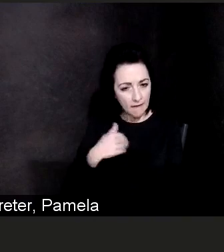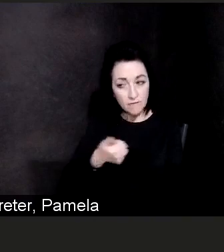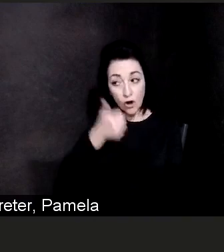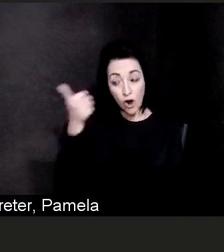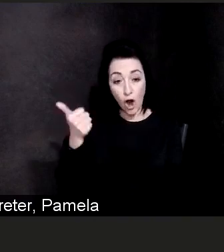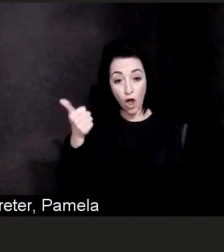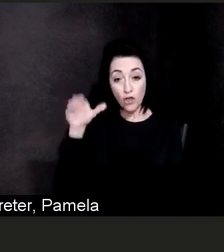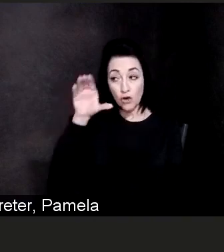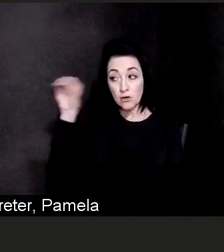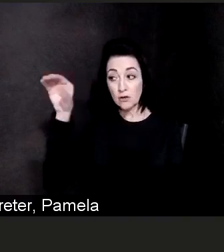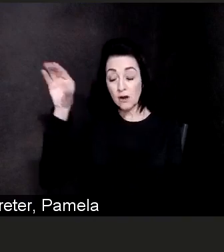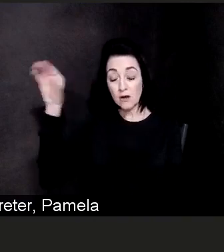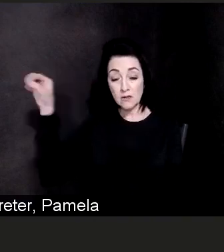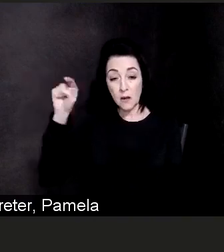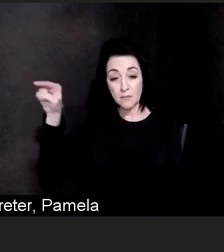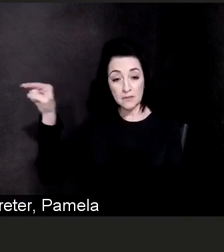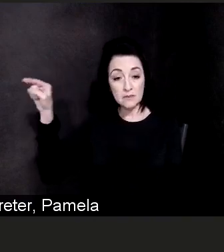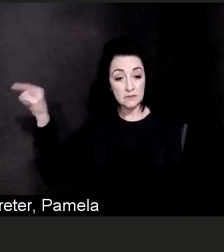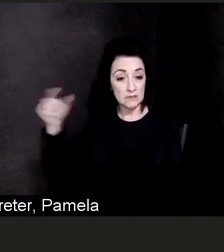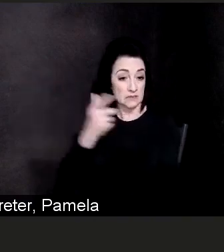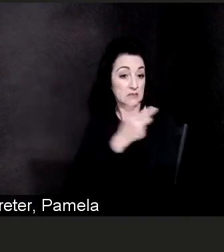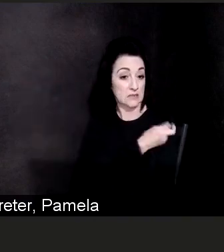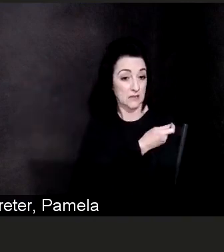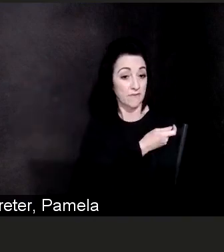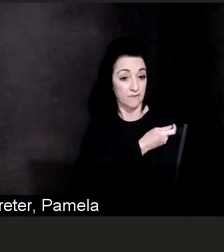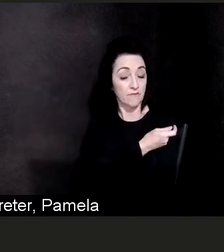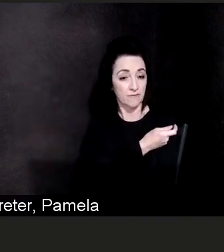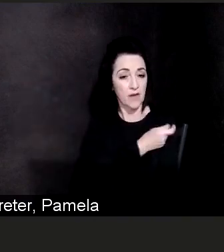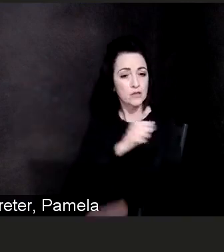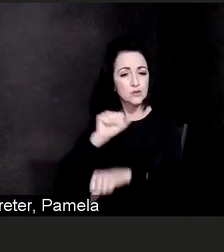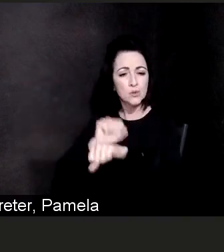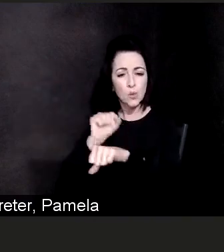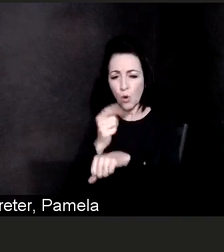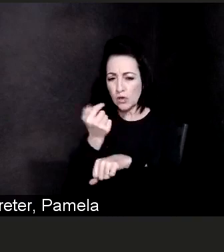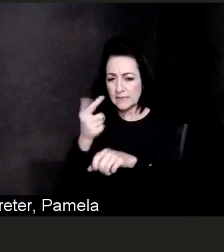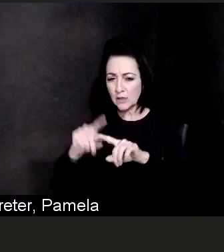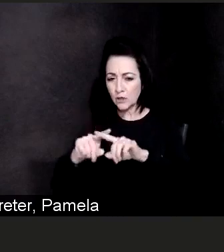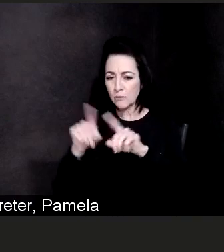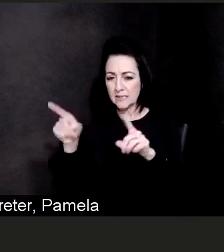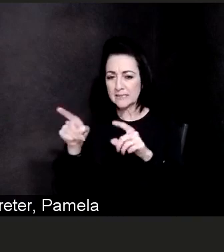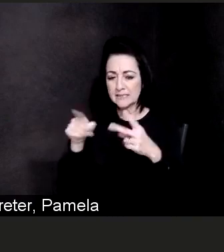including a vaccine that works differently than the Moderna and Pfizer vaccine,